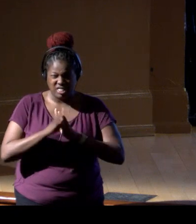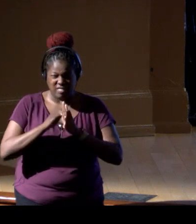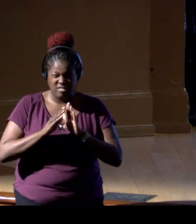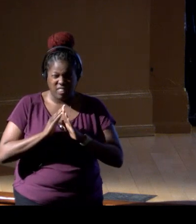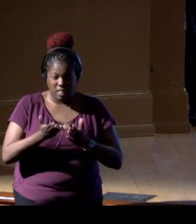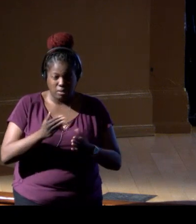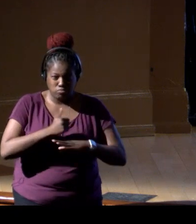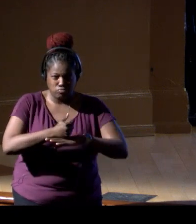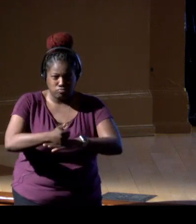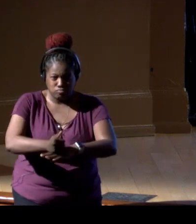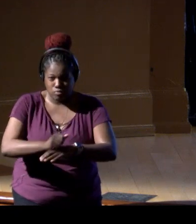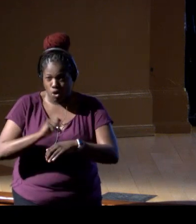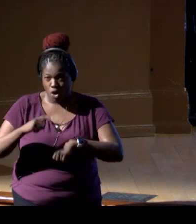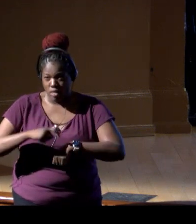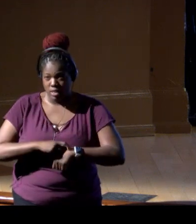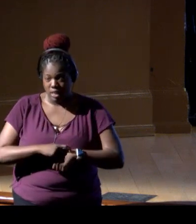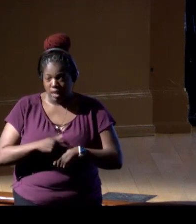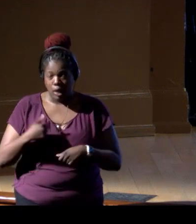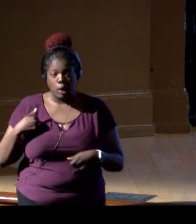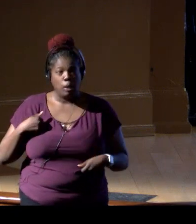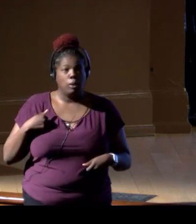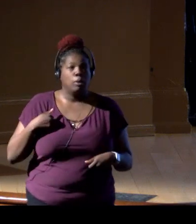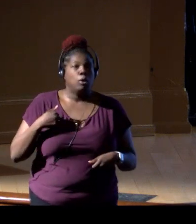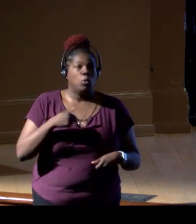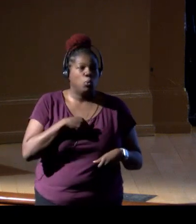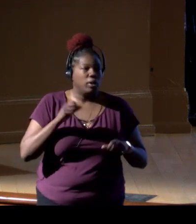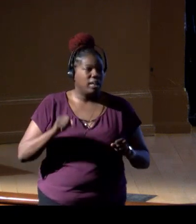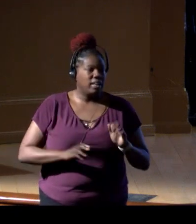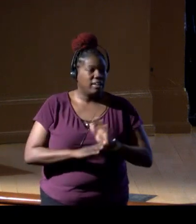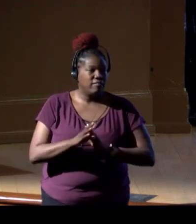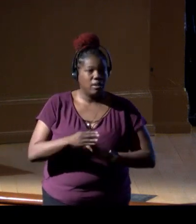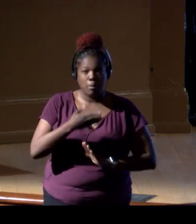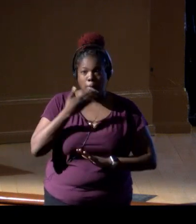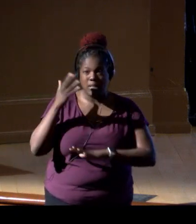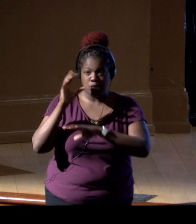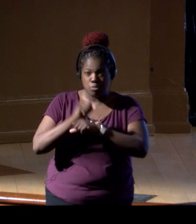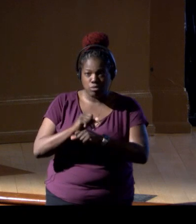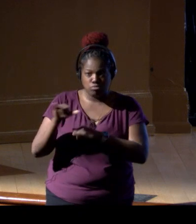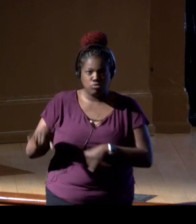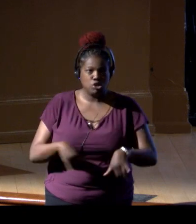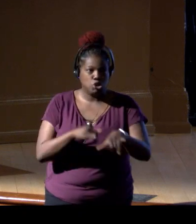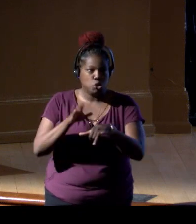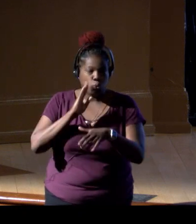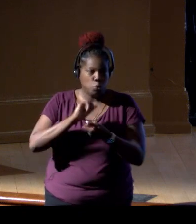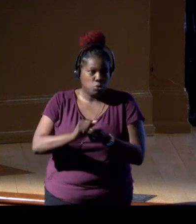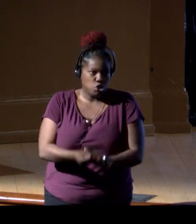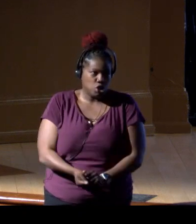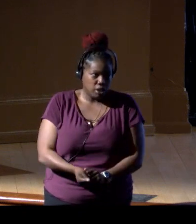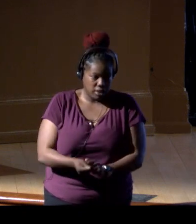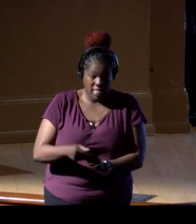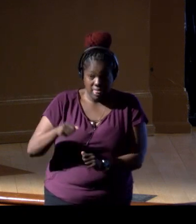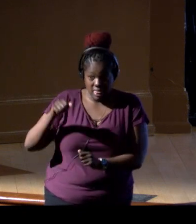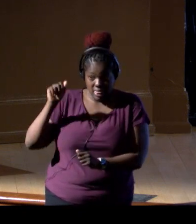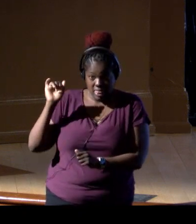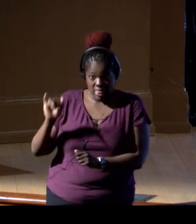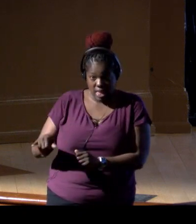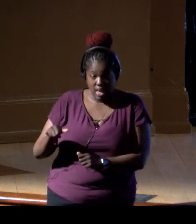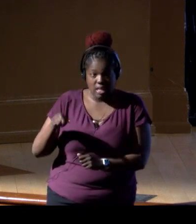Our ability to develop best practice and standards are gonna be evolving. So that's gonna be a, need to be a process,